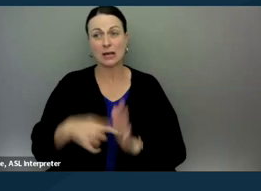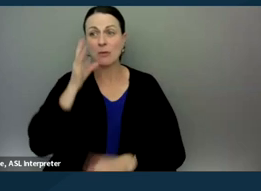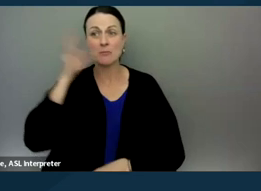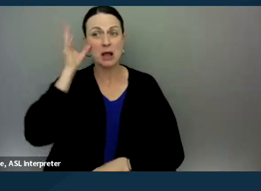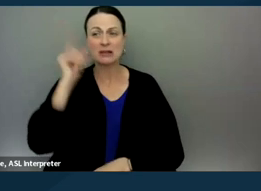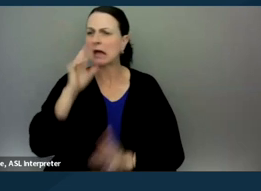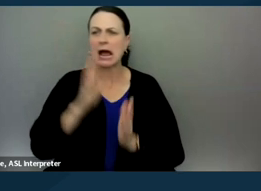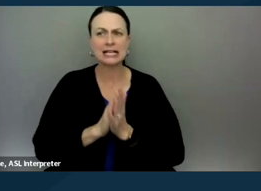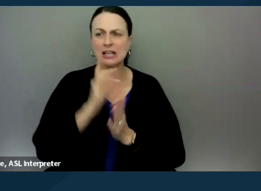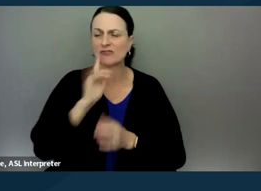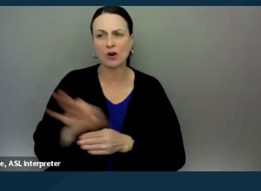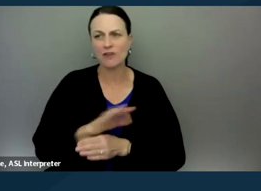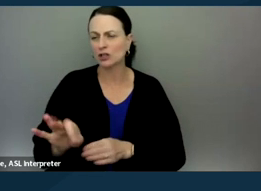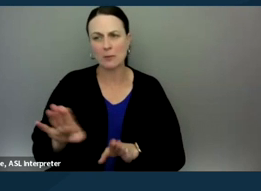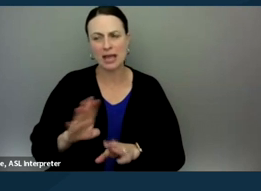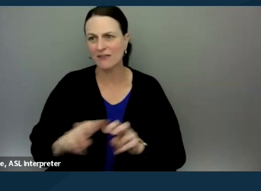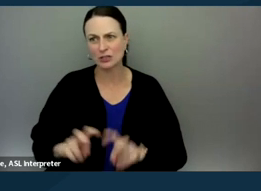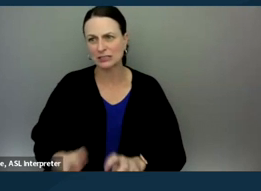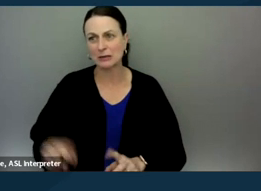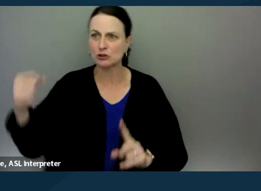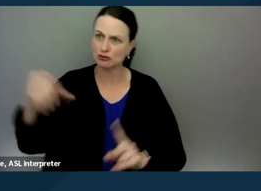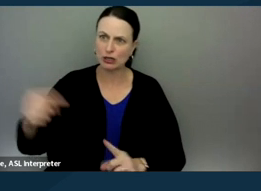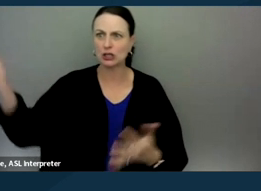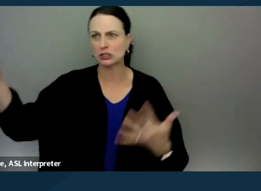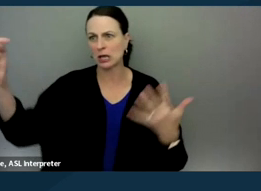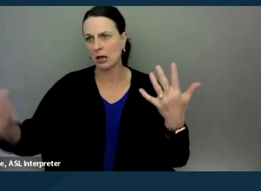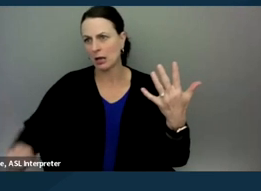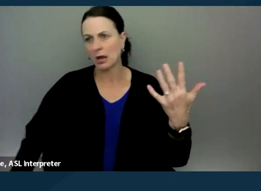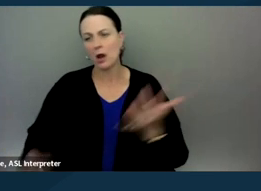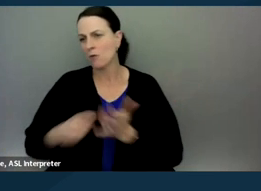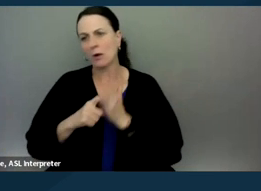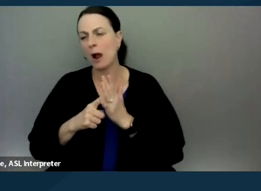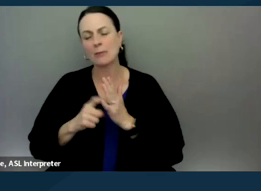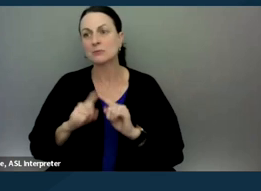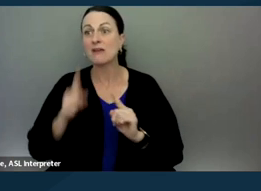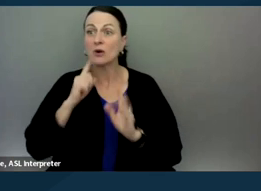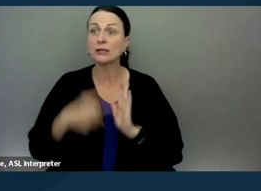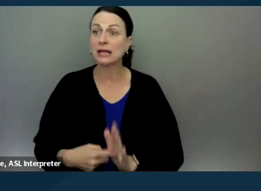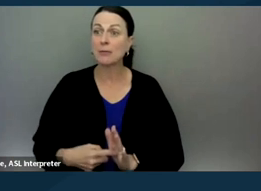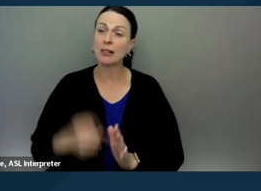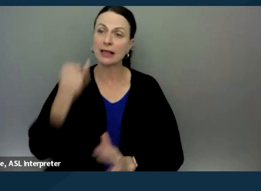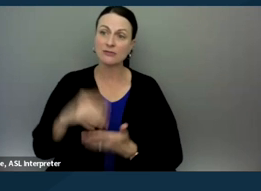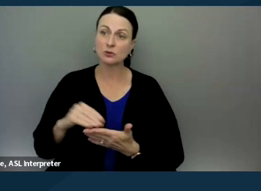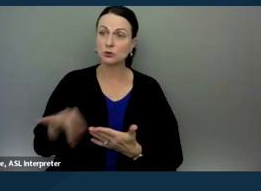for a functional behavior assessment that triggers all these requirements. But for example, if there's a student who requires